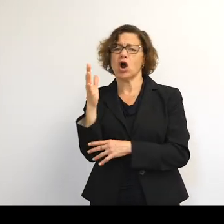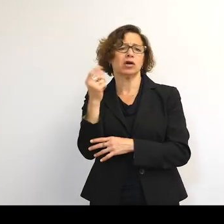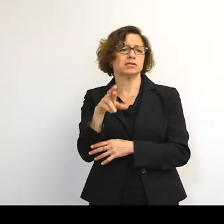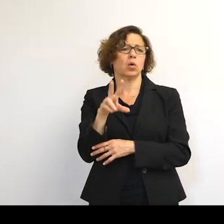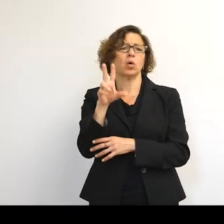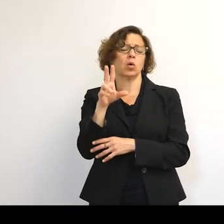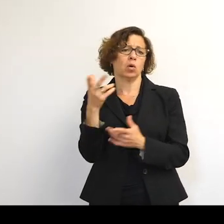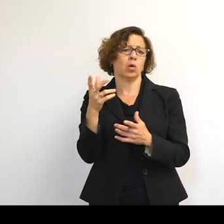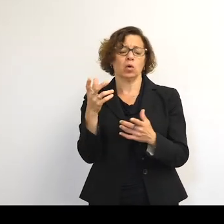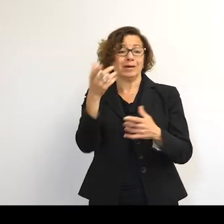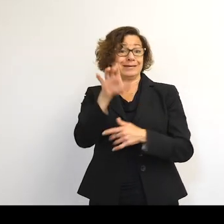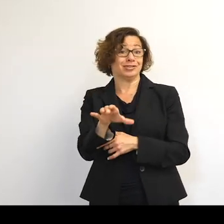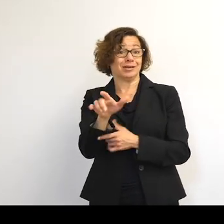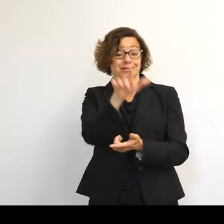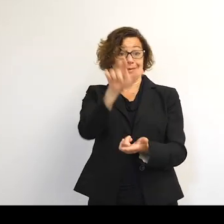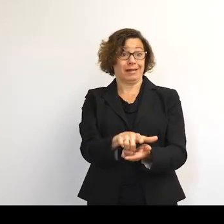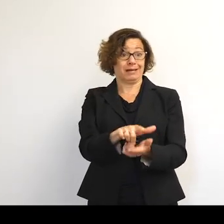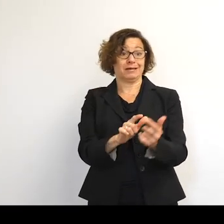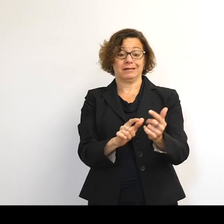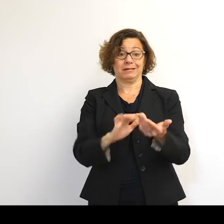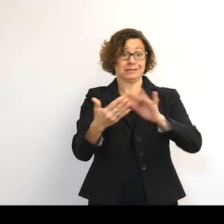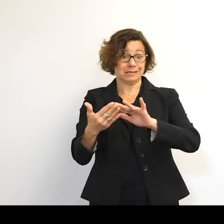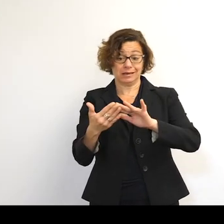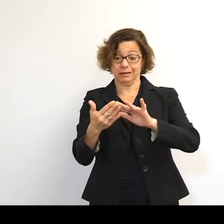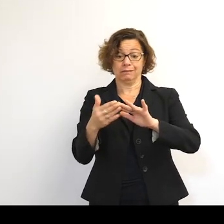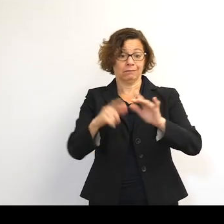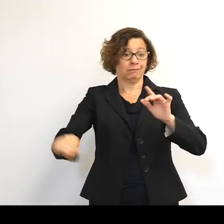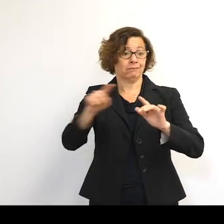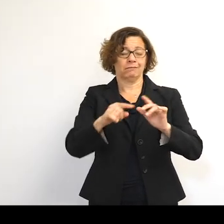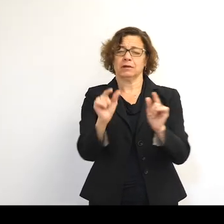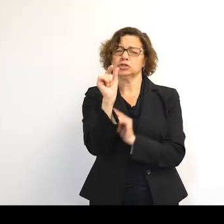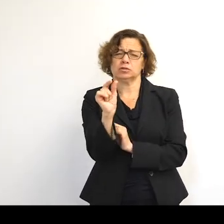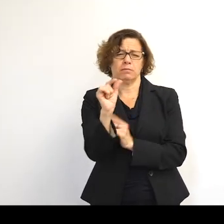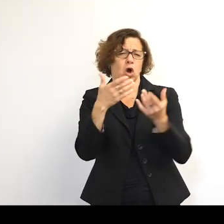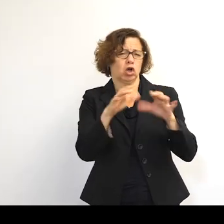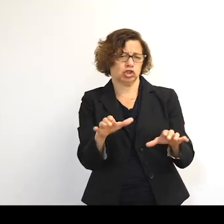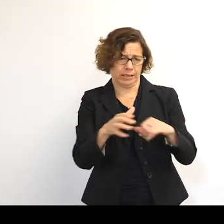The chance of it landing in a built-up area are astronomically small, let's say.